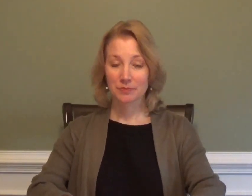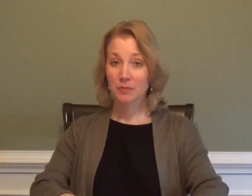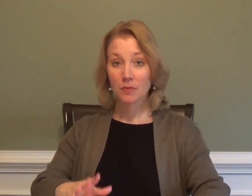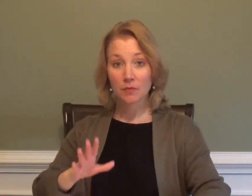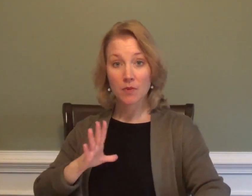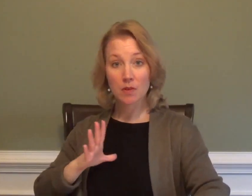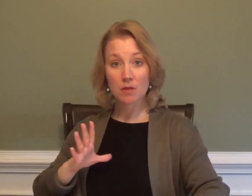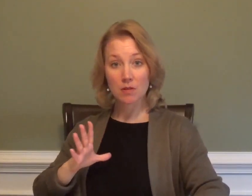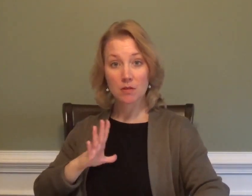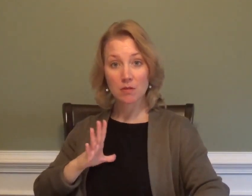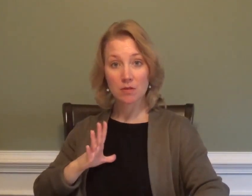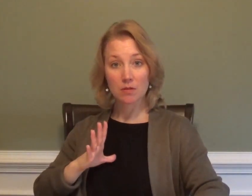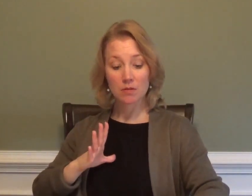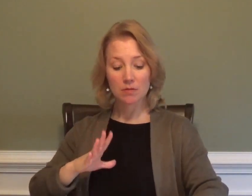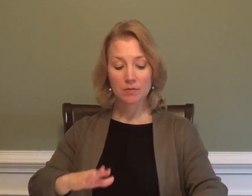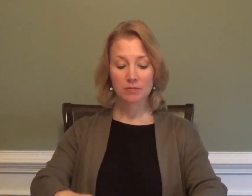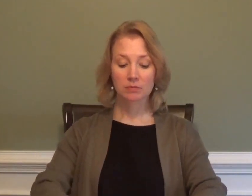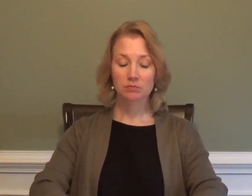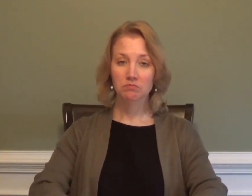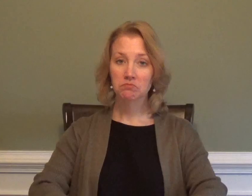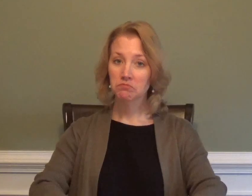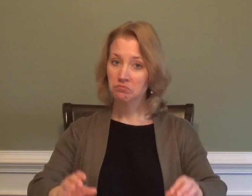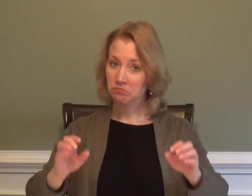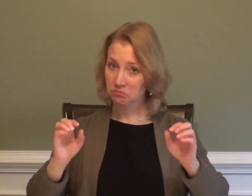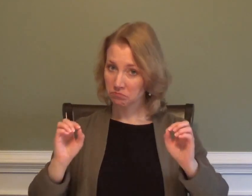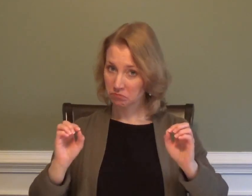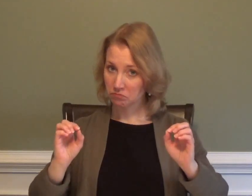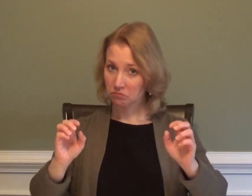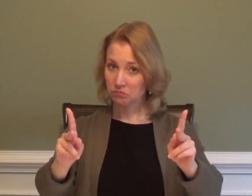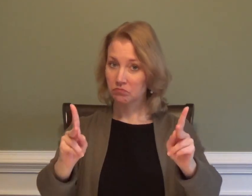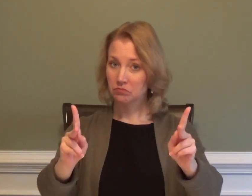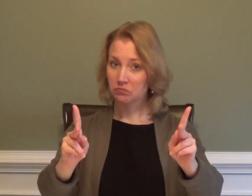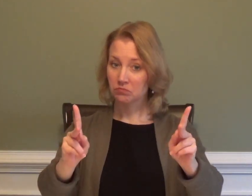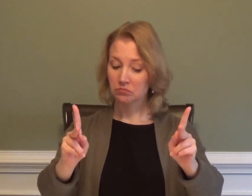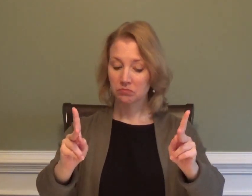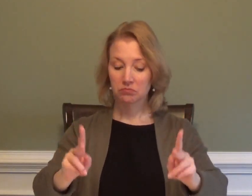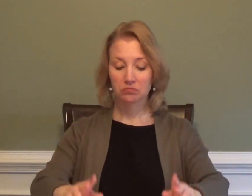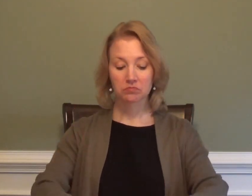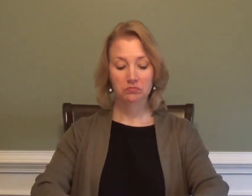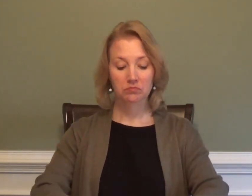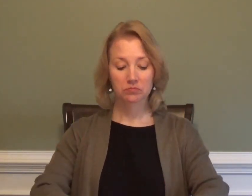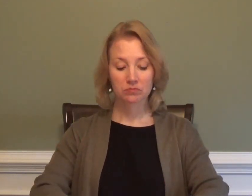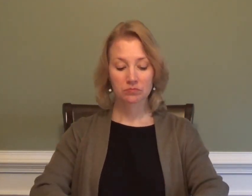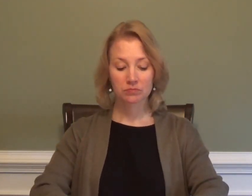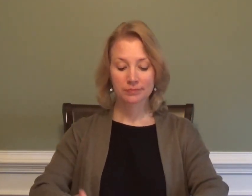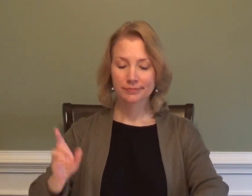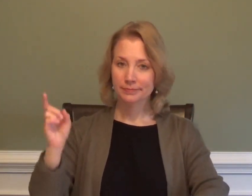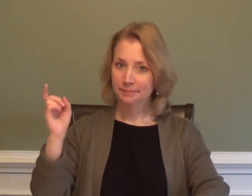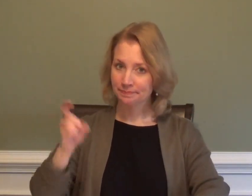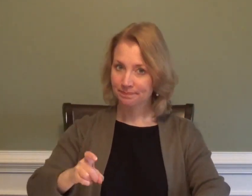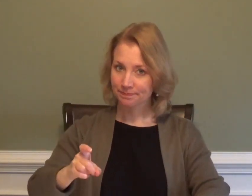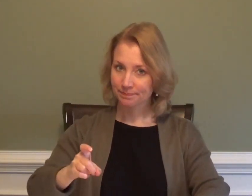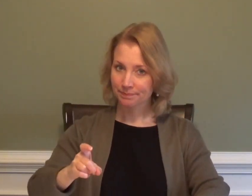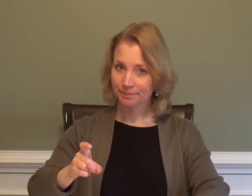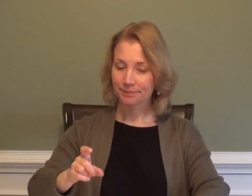FINE++ (2h) #OK MUST